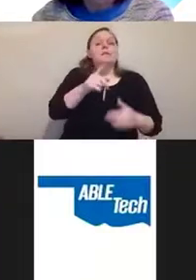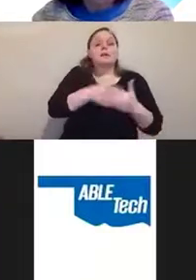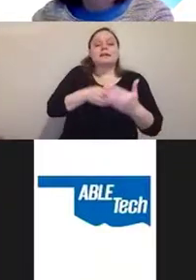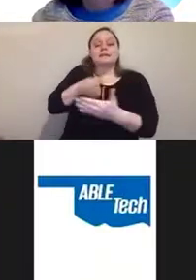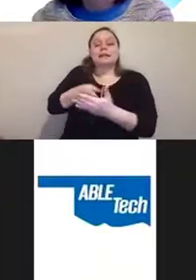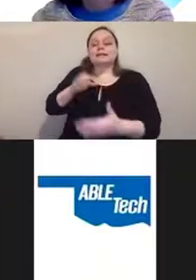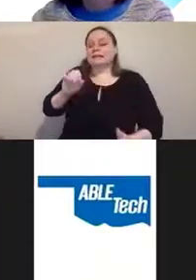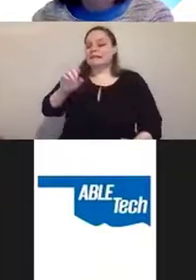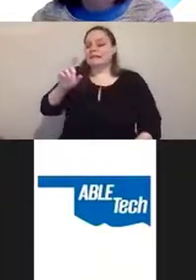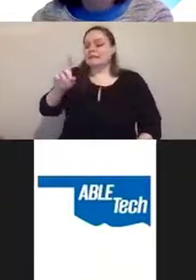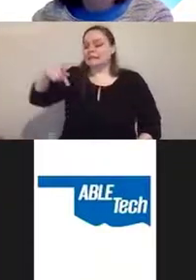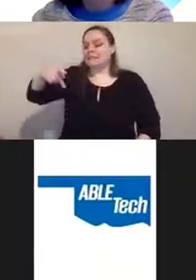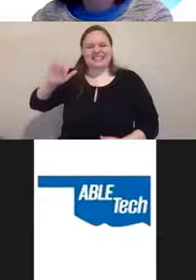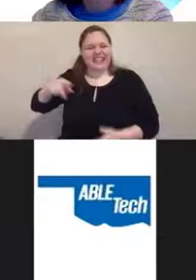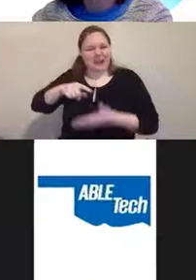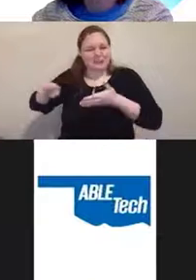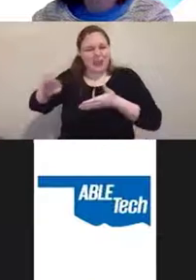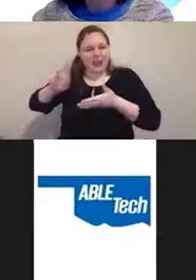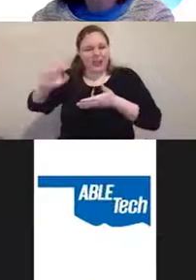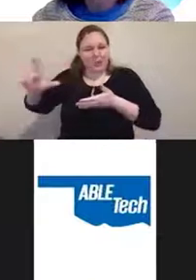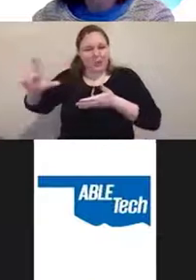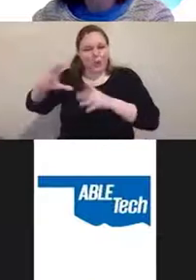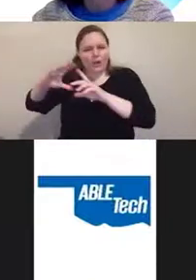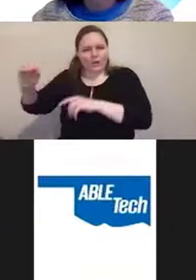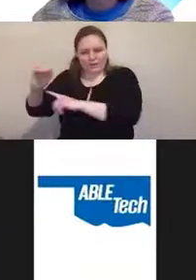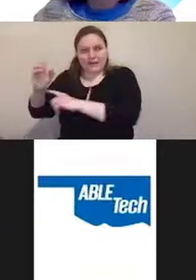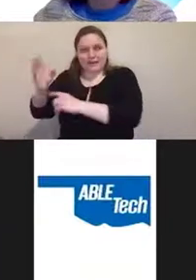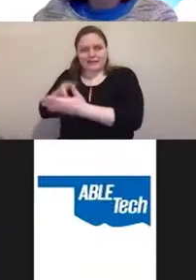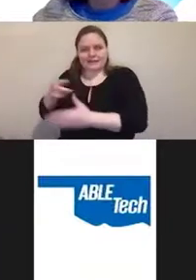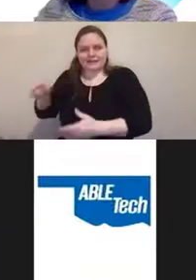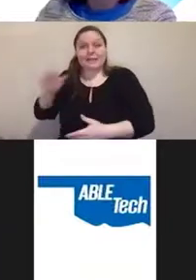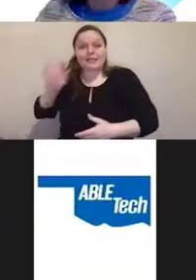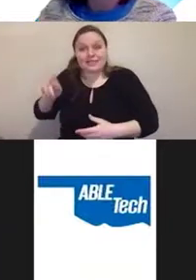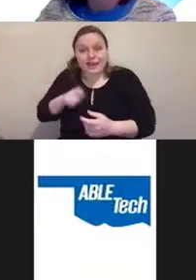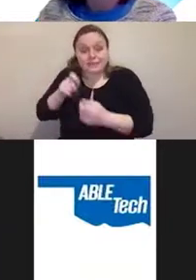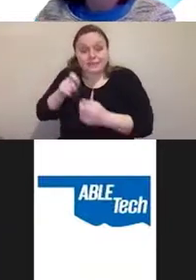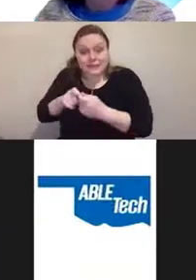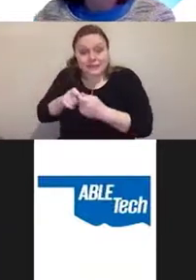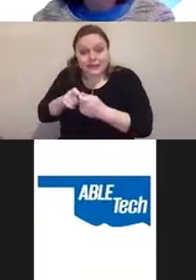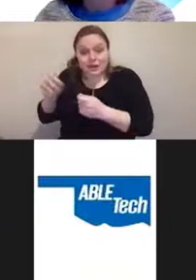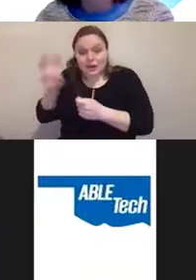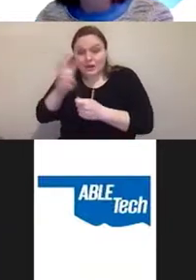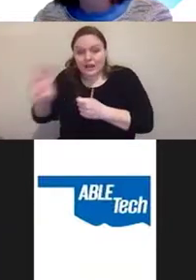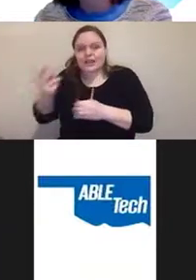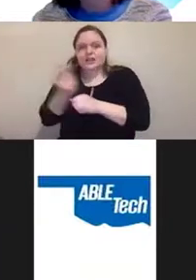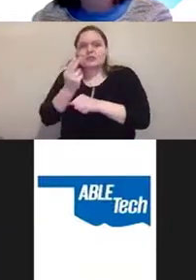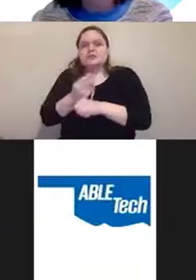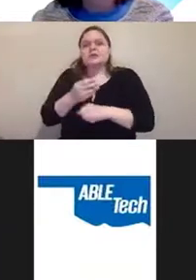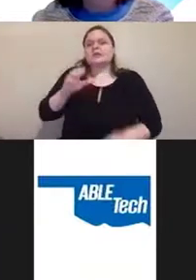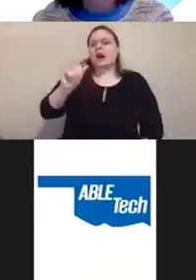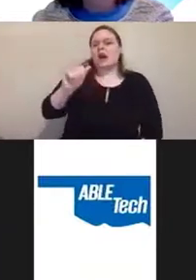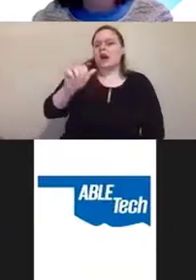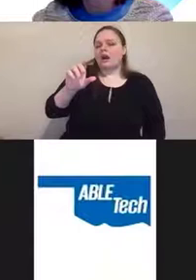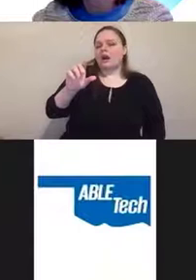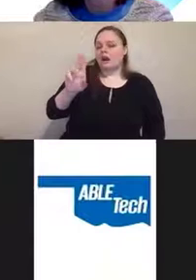And that particular site uses AudioEye. And the reason why that's an important case,